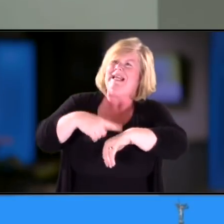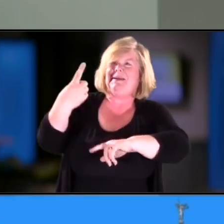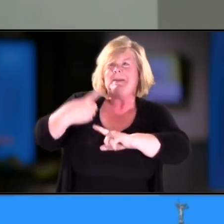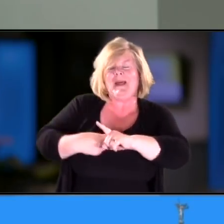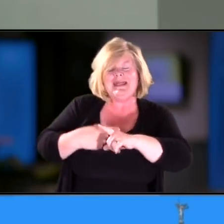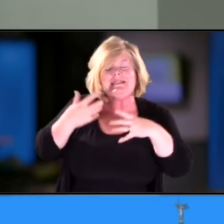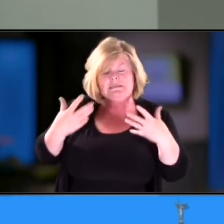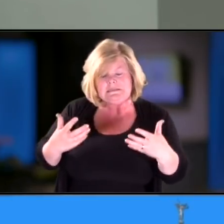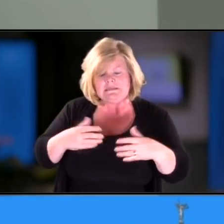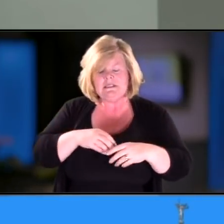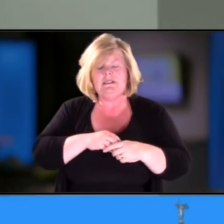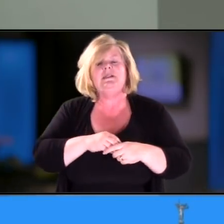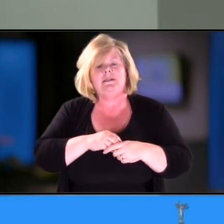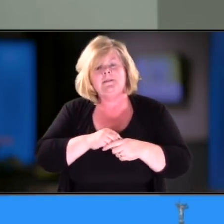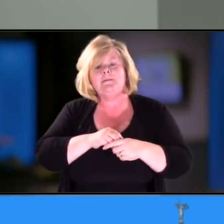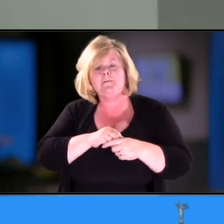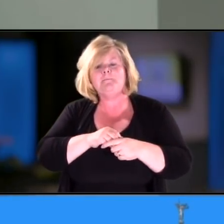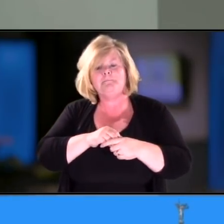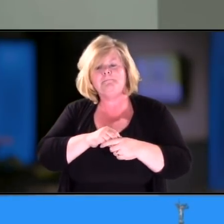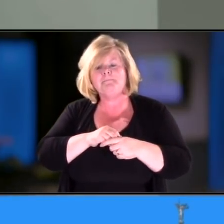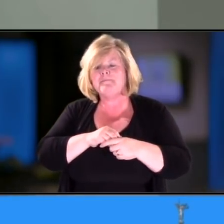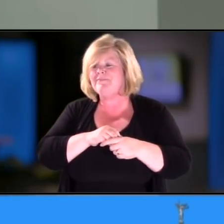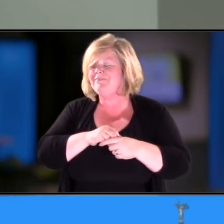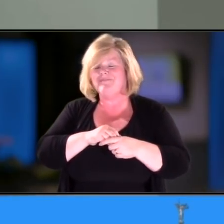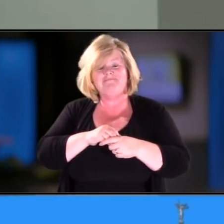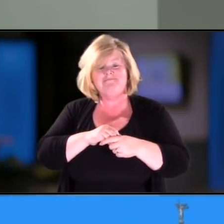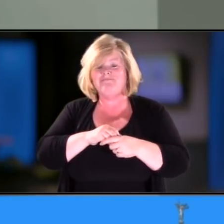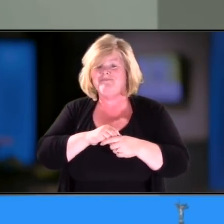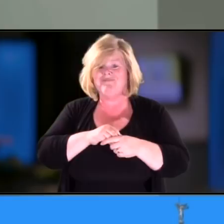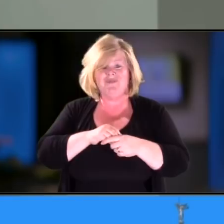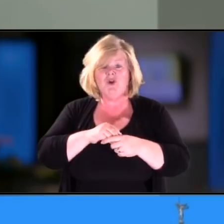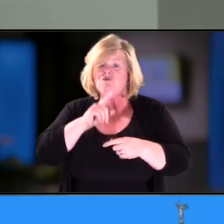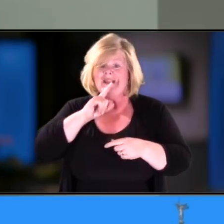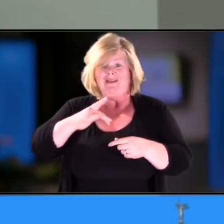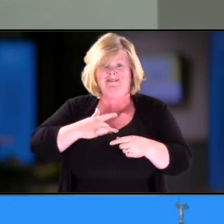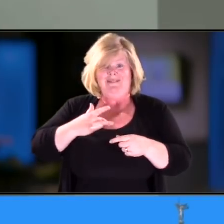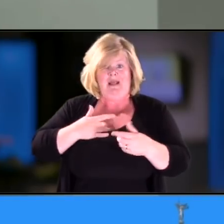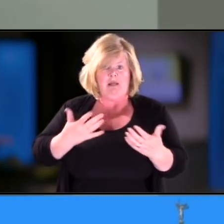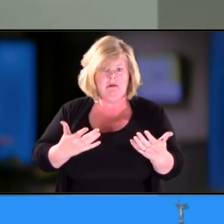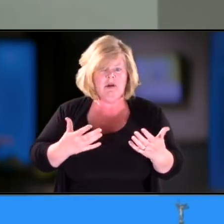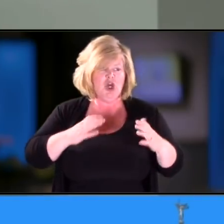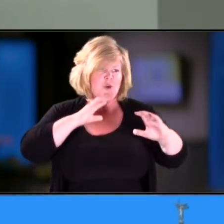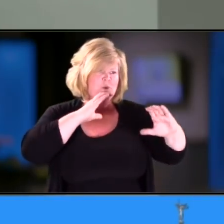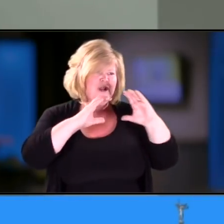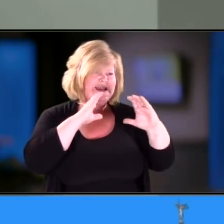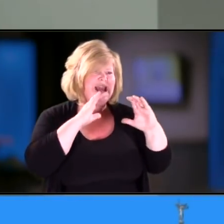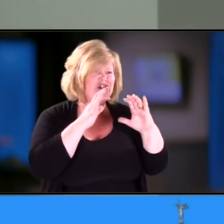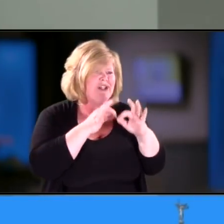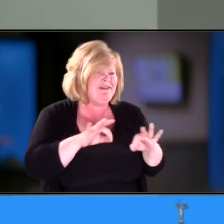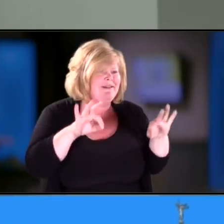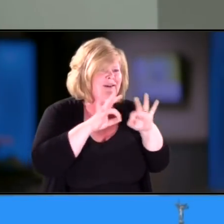Honestly, there should never ever, ever be any type of value placed on being able to communicate